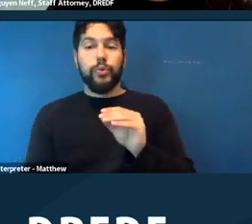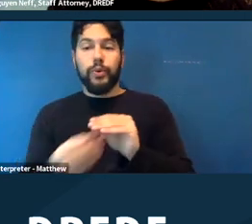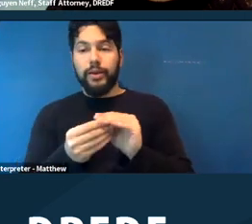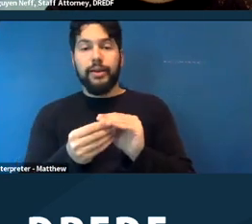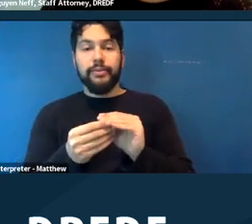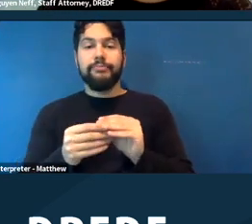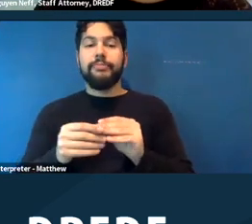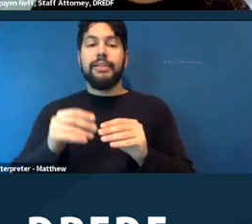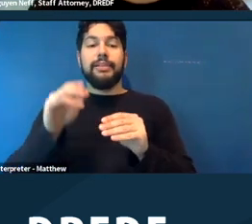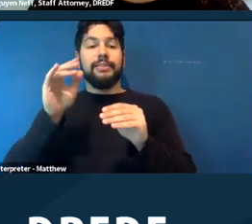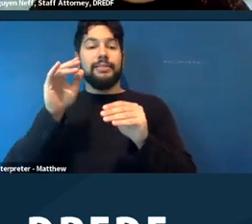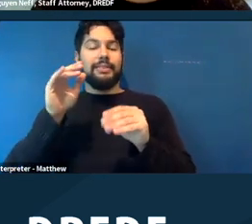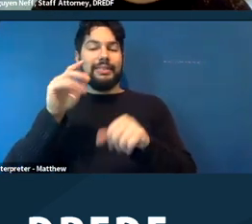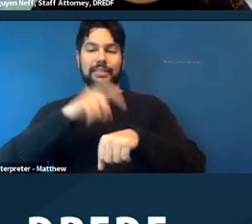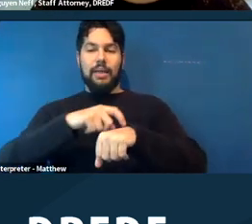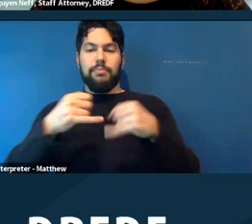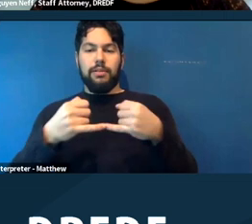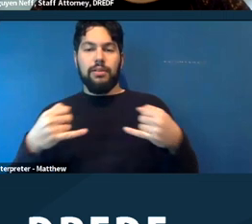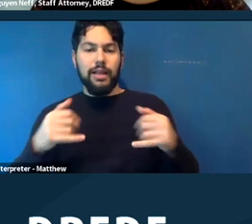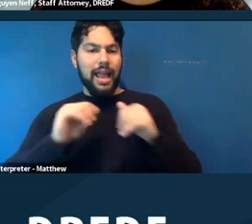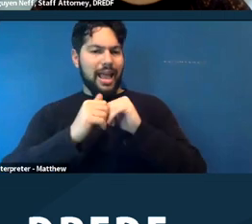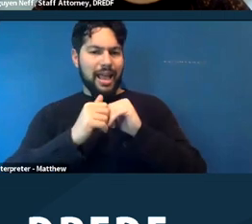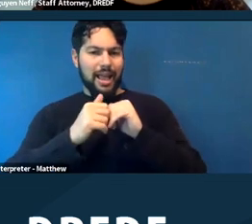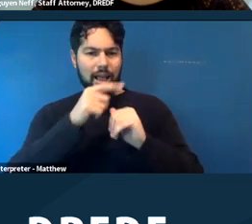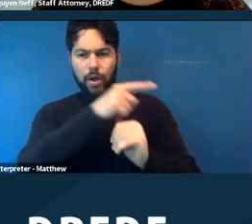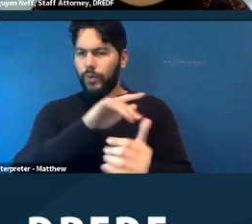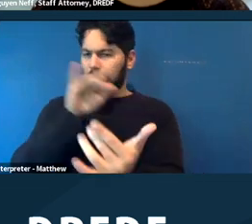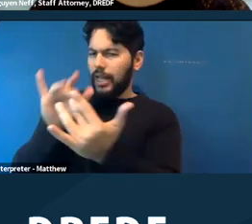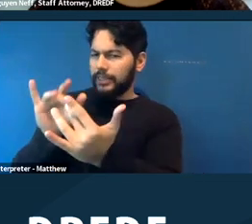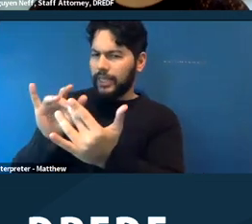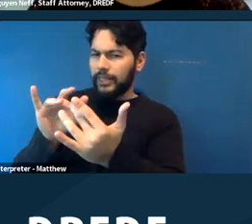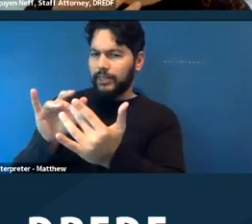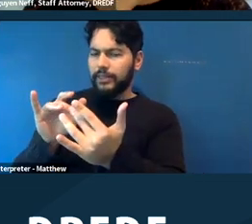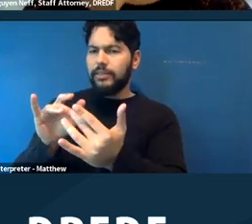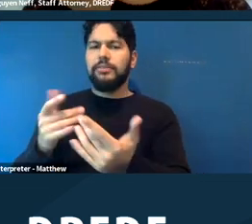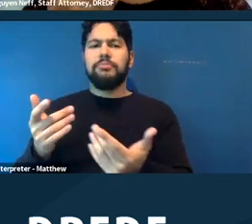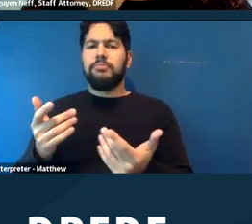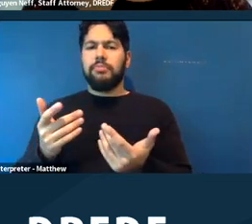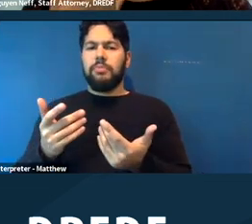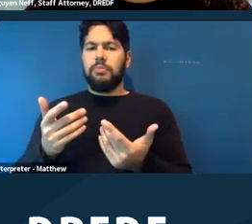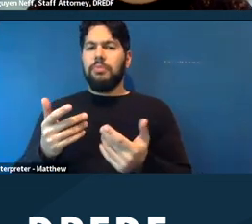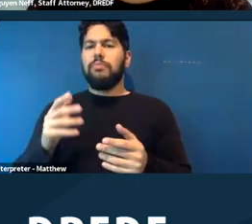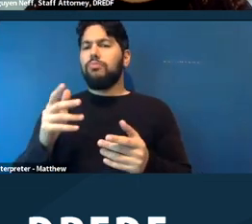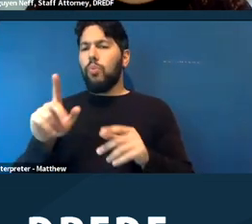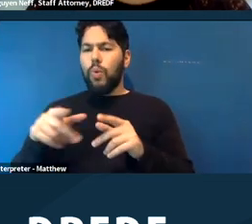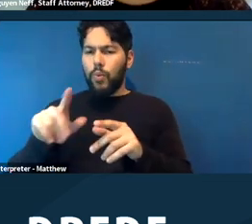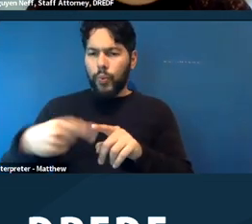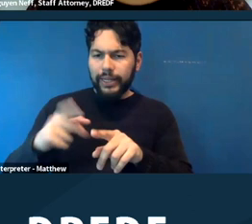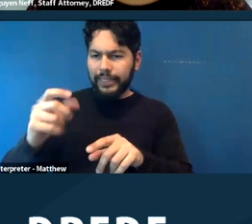that you're contacting a way to get back in contact with you and give them a time line.